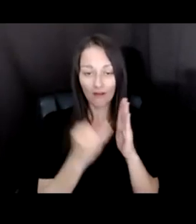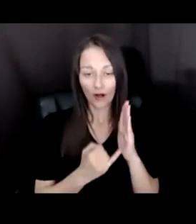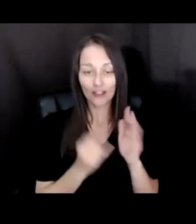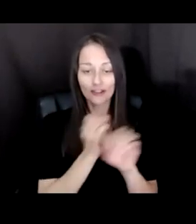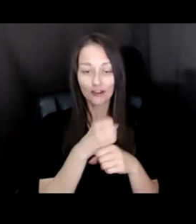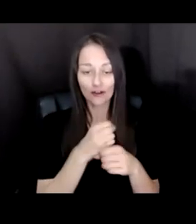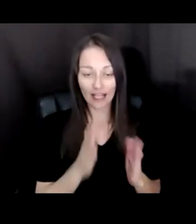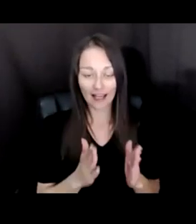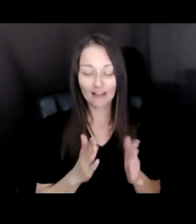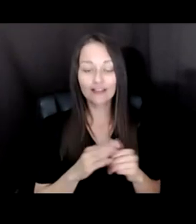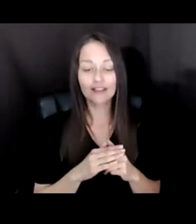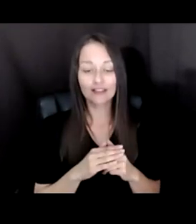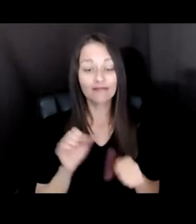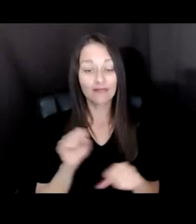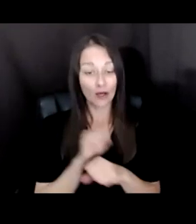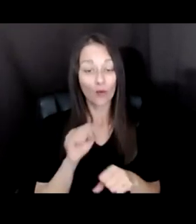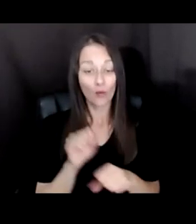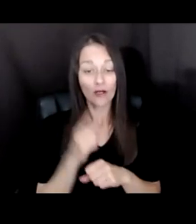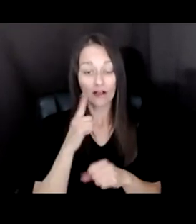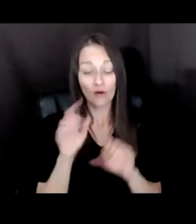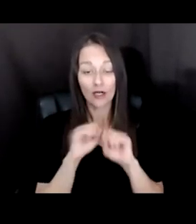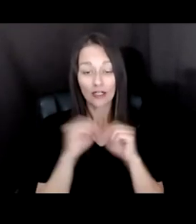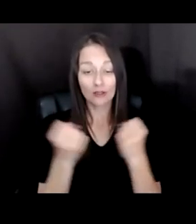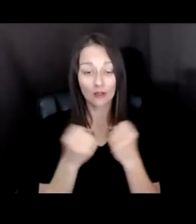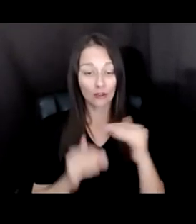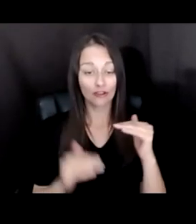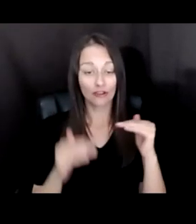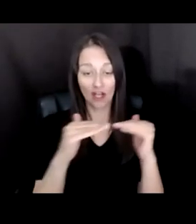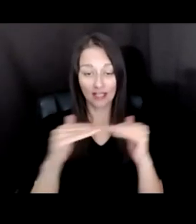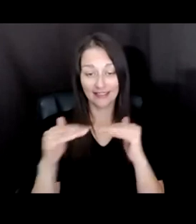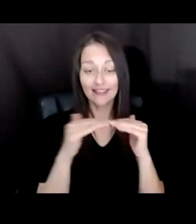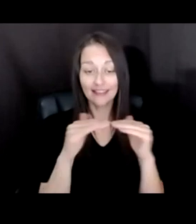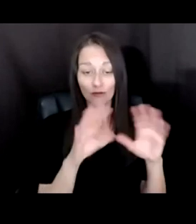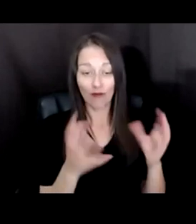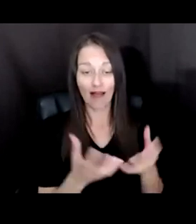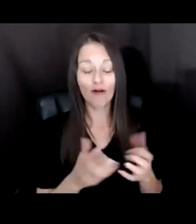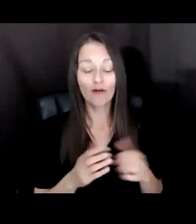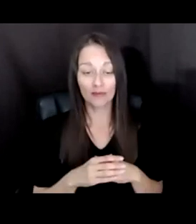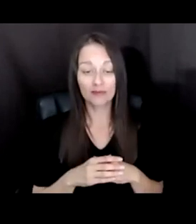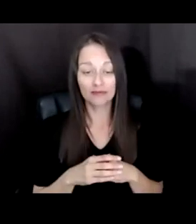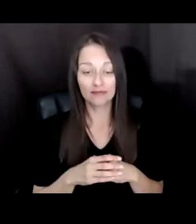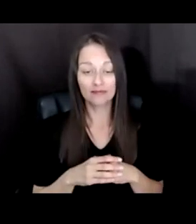WORK IN THE SOCIAL JUSTICE REALM WHO ARE INCREASINGLY WORKING IN THE DIGITAL SPACE.